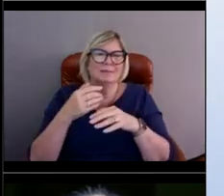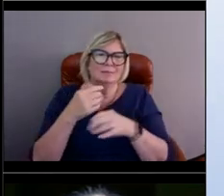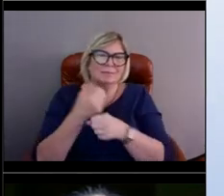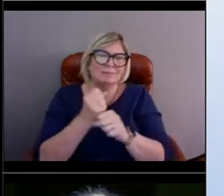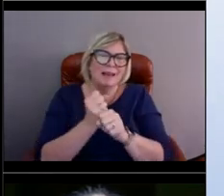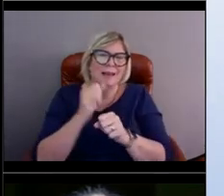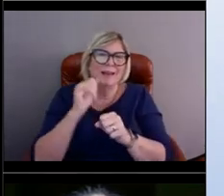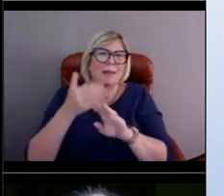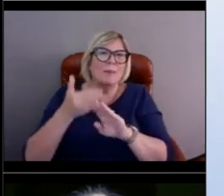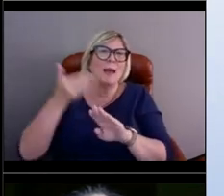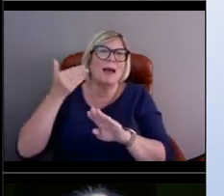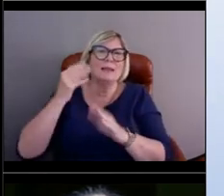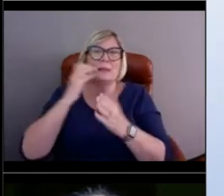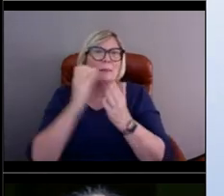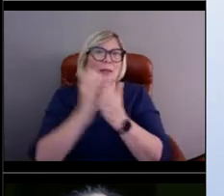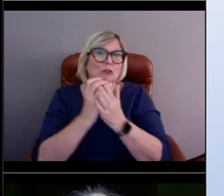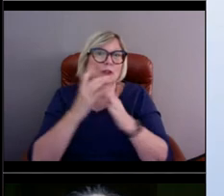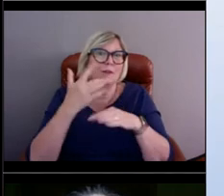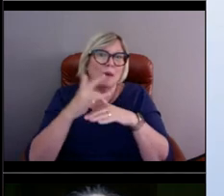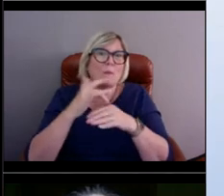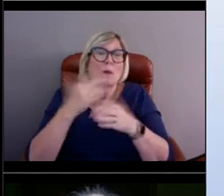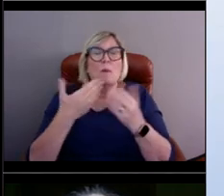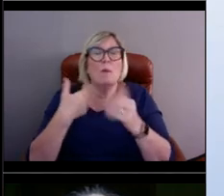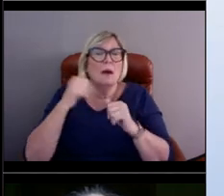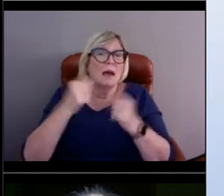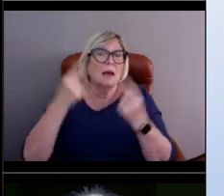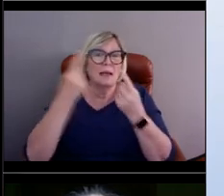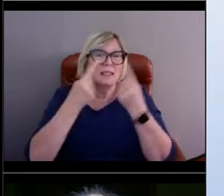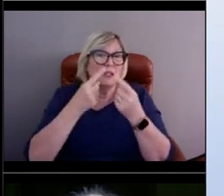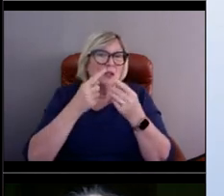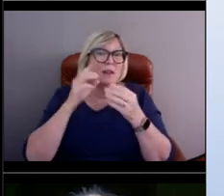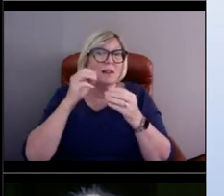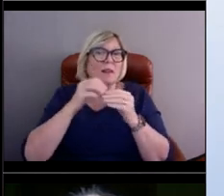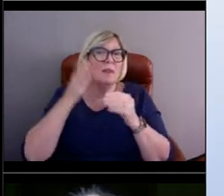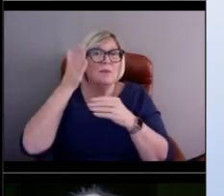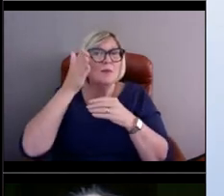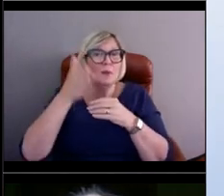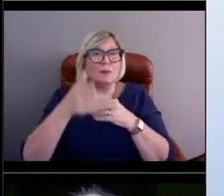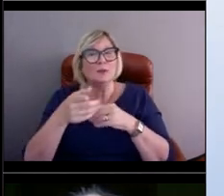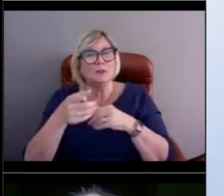It's definitely something we could consider at some point. So it's great, in answer to your question, Mark,